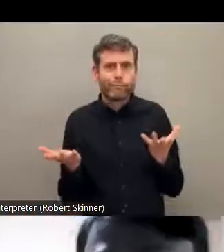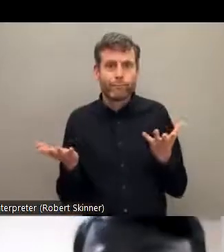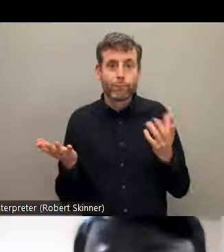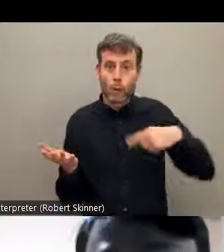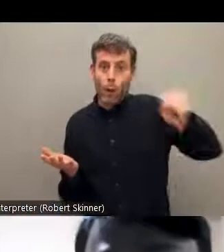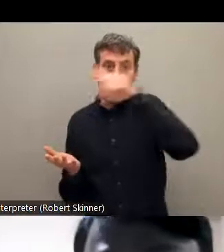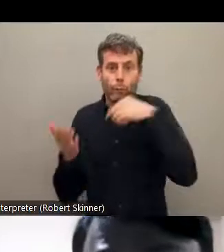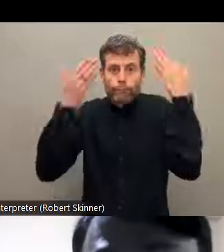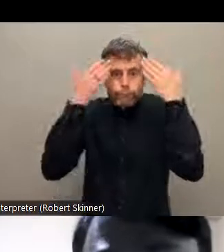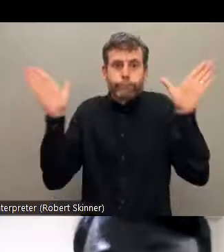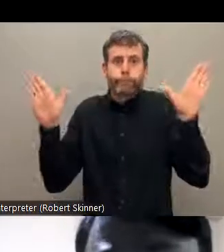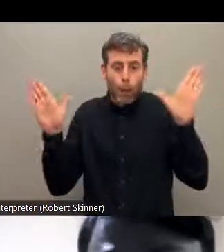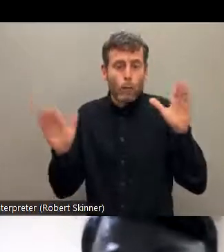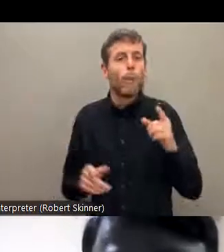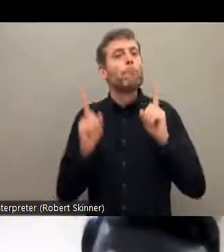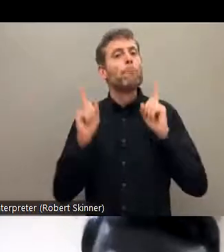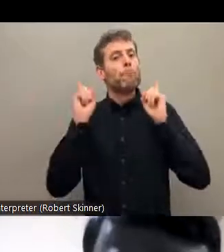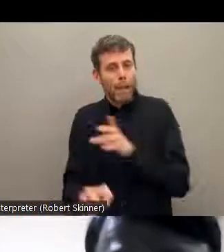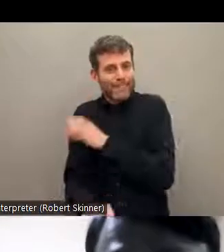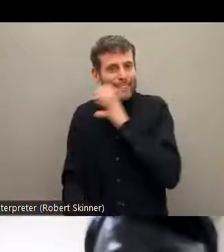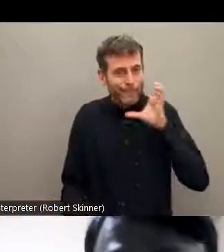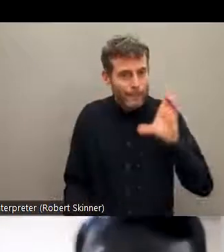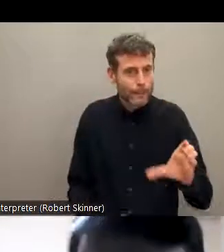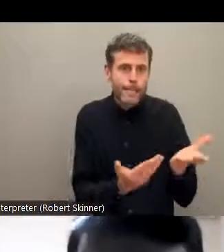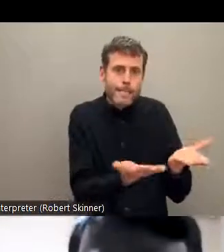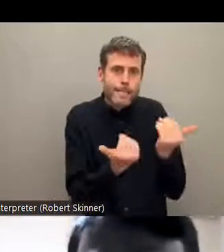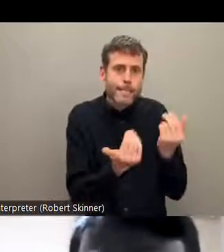these services so we need some empowerment for them.